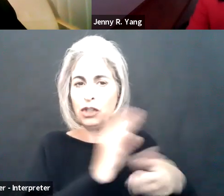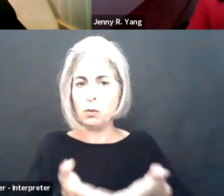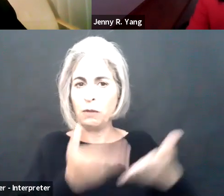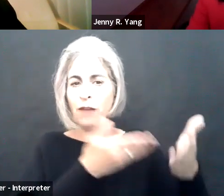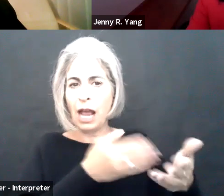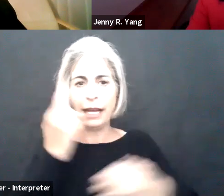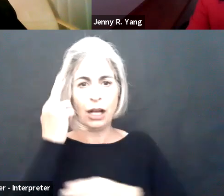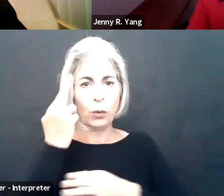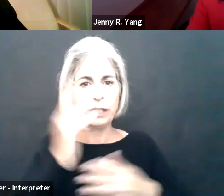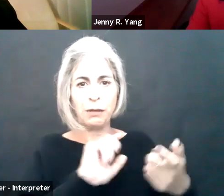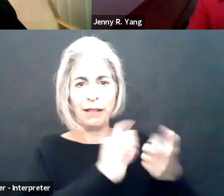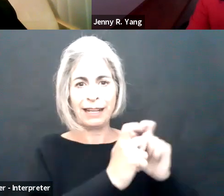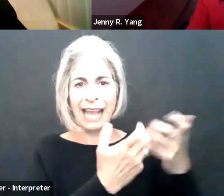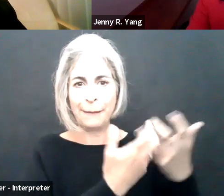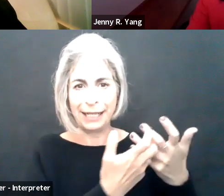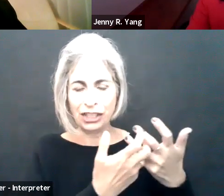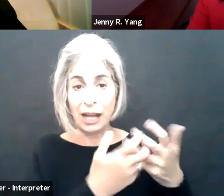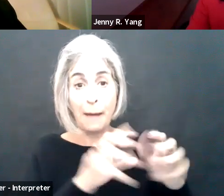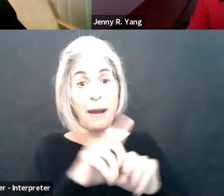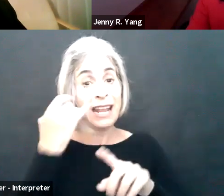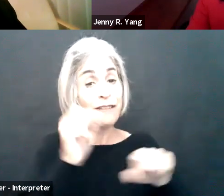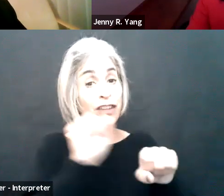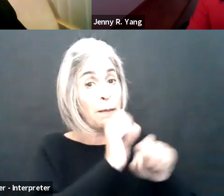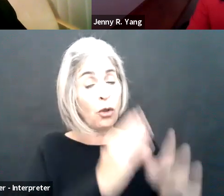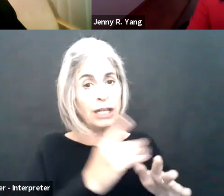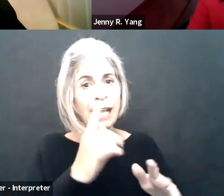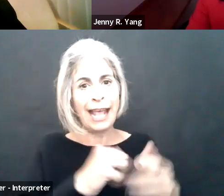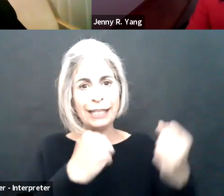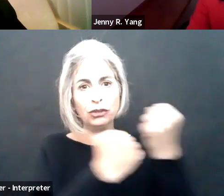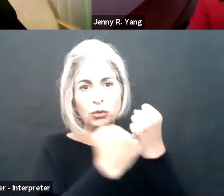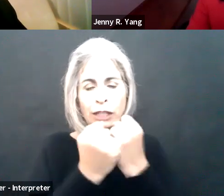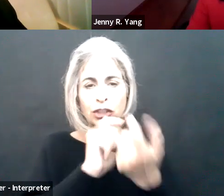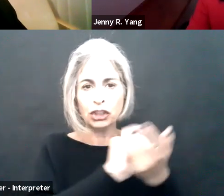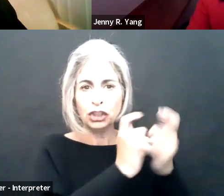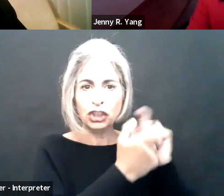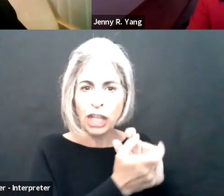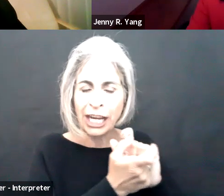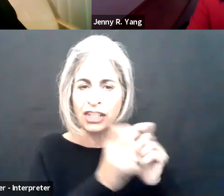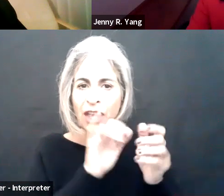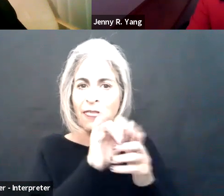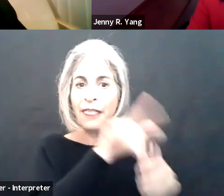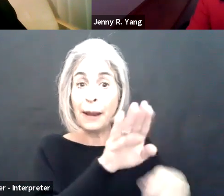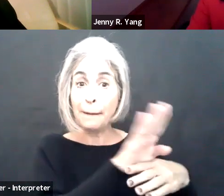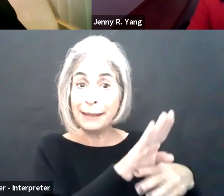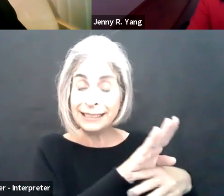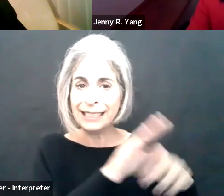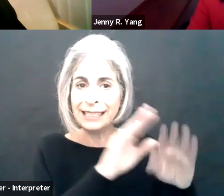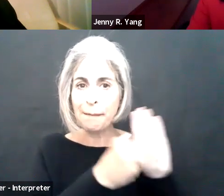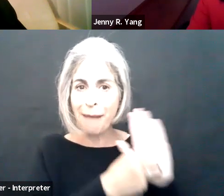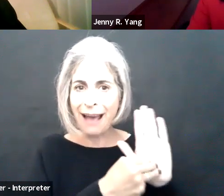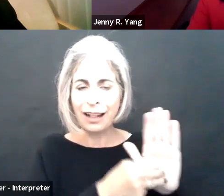essential function from a position to provide a reasonable accommodation. But if an employer has chosen to